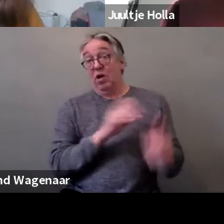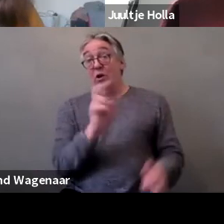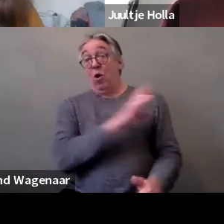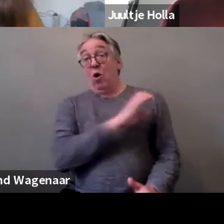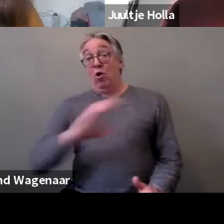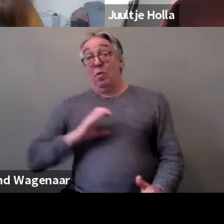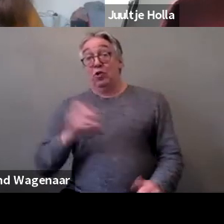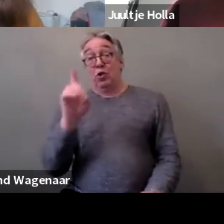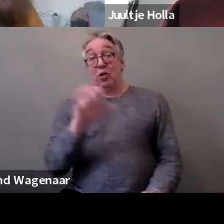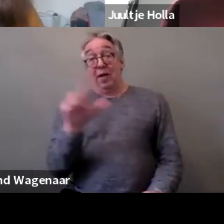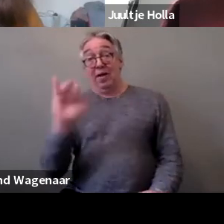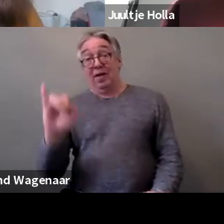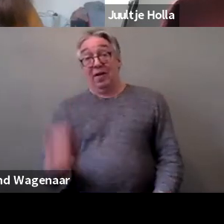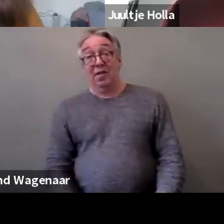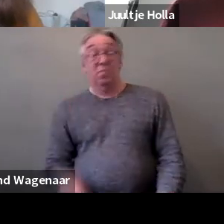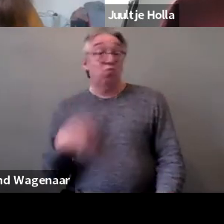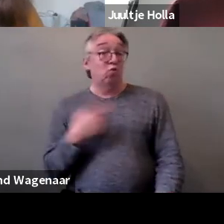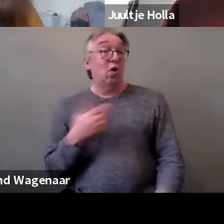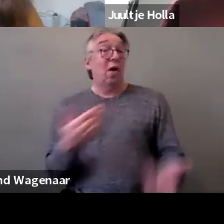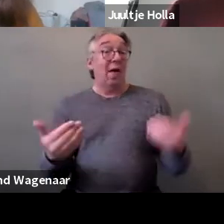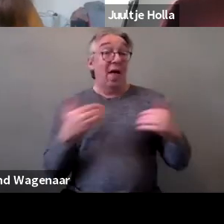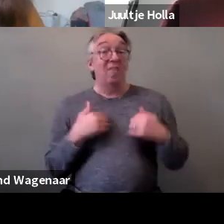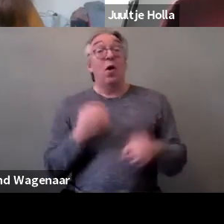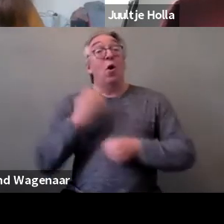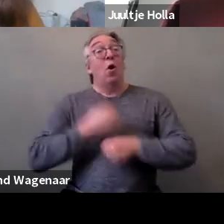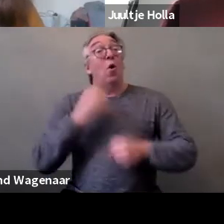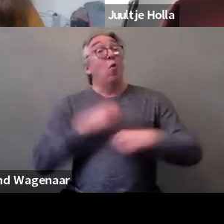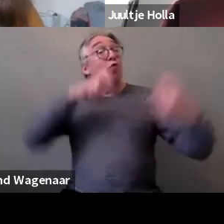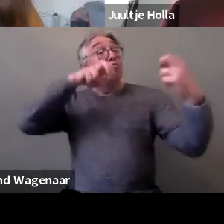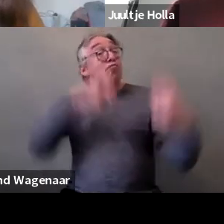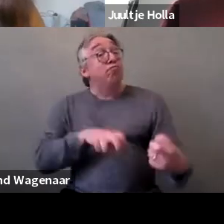Back in July we had a working session with Commissioner Dalli and our members